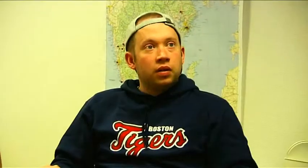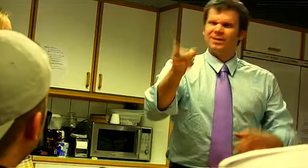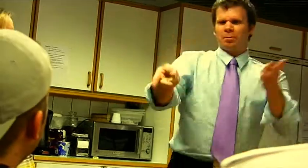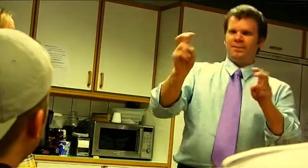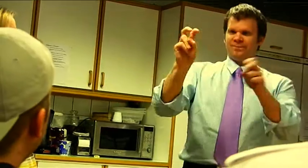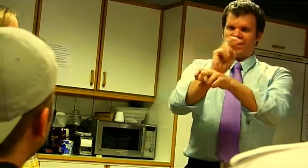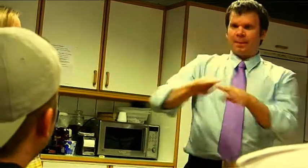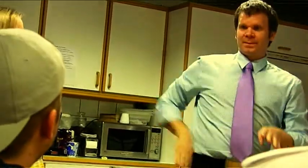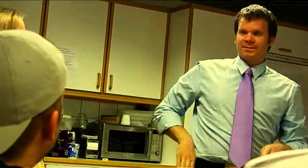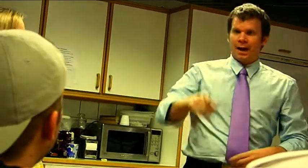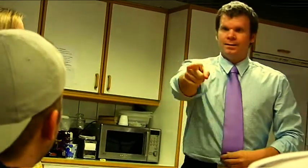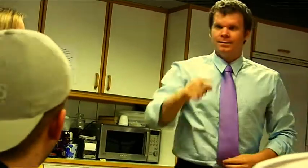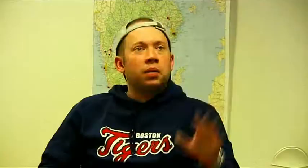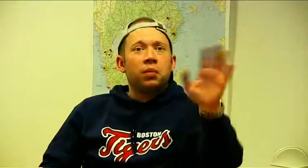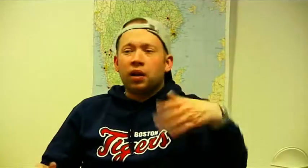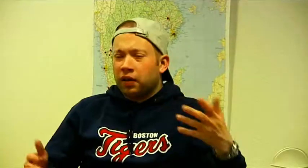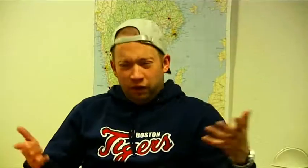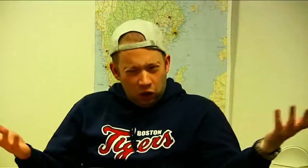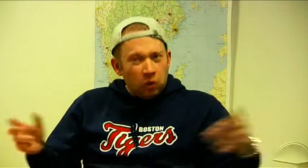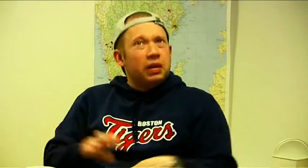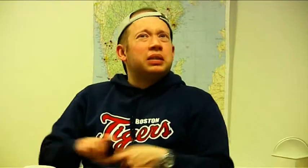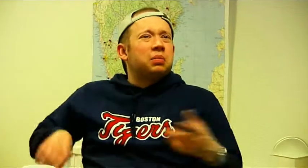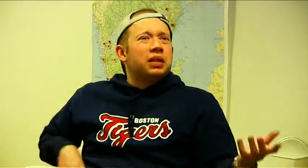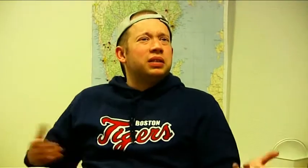You can be caretaker! What, caretaker?